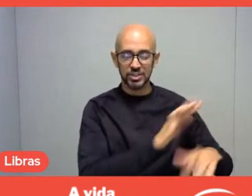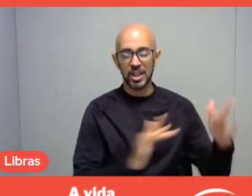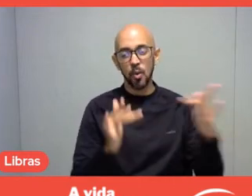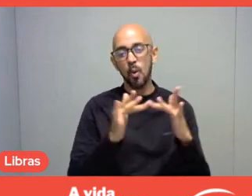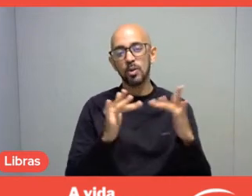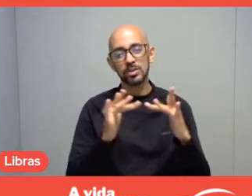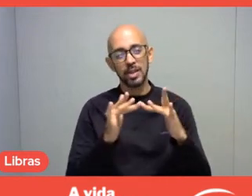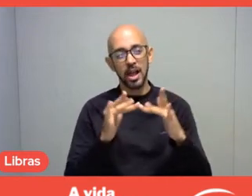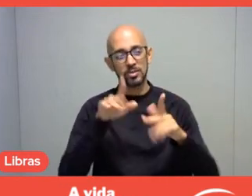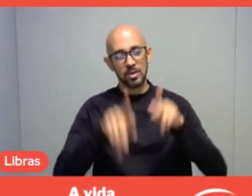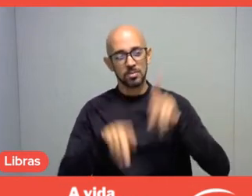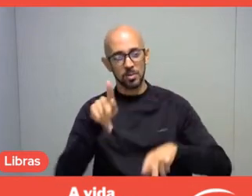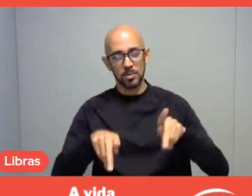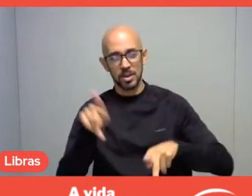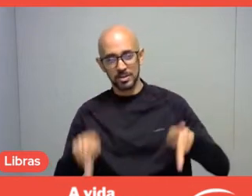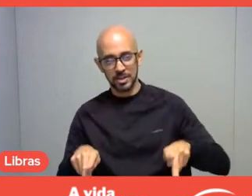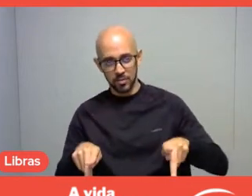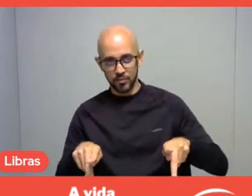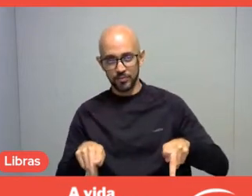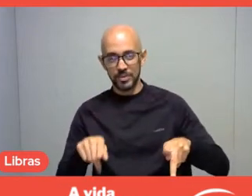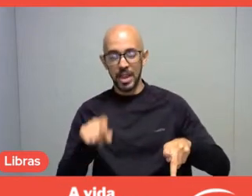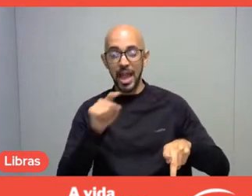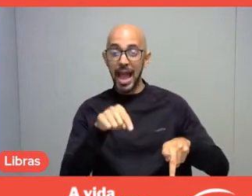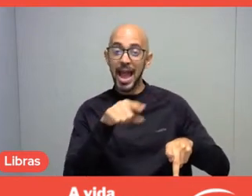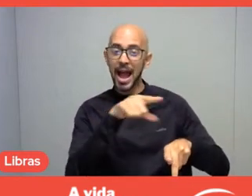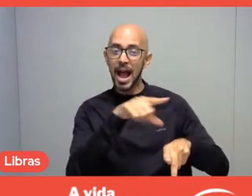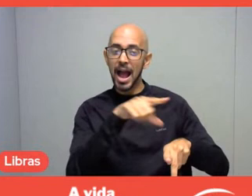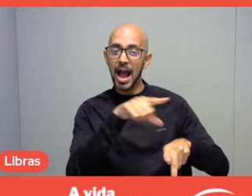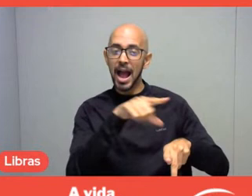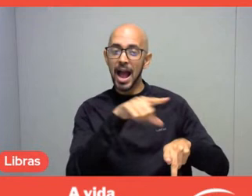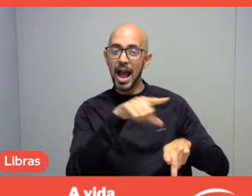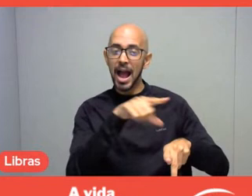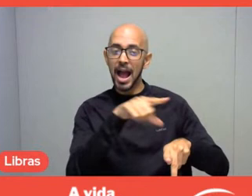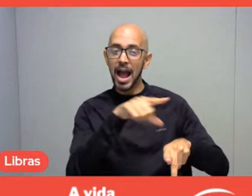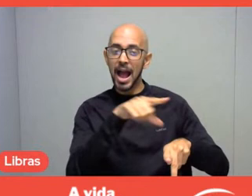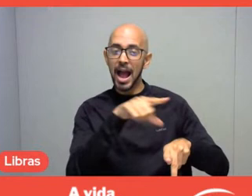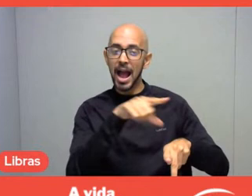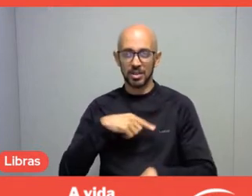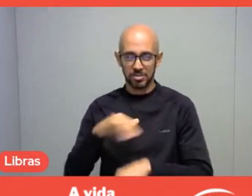And this has also been one of our strategies here,